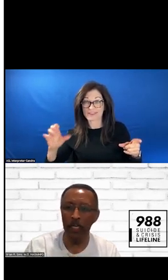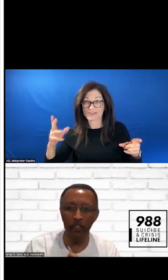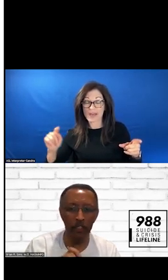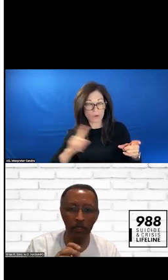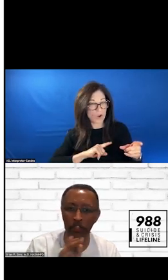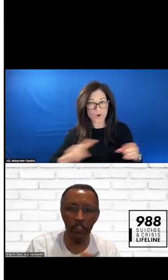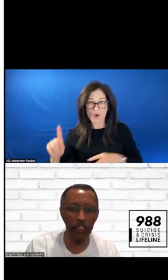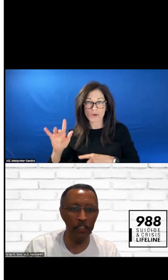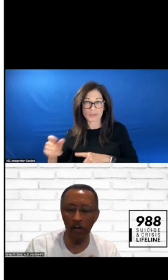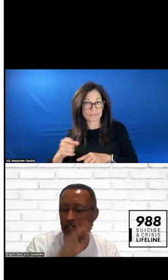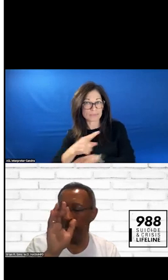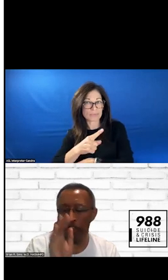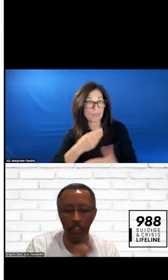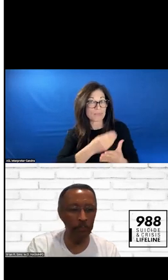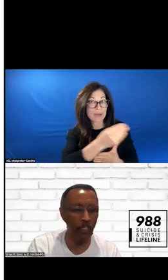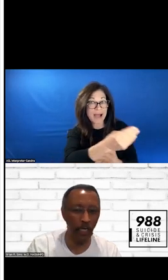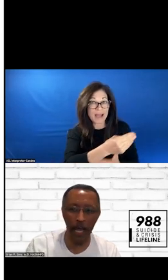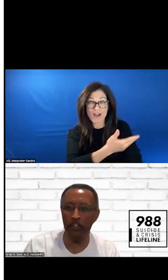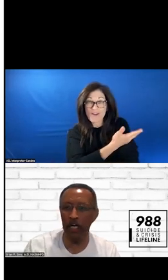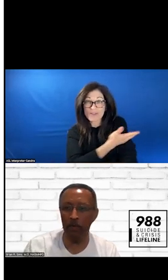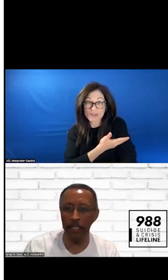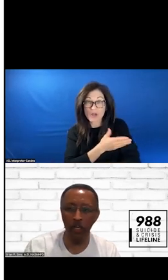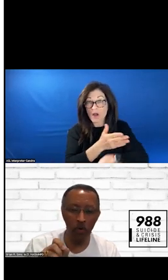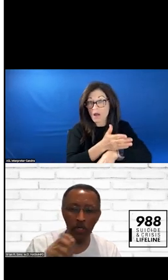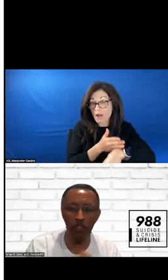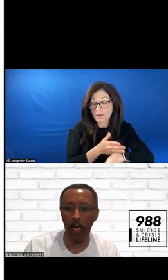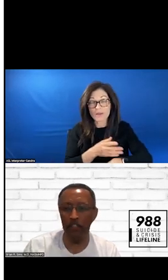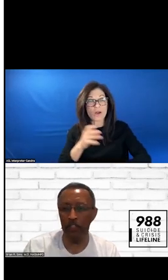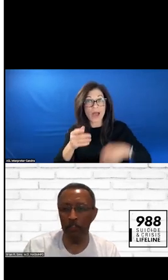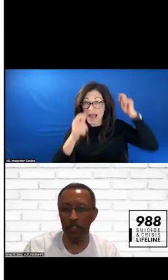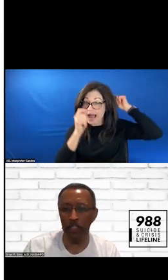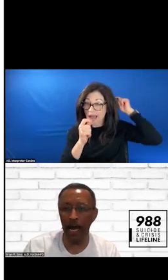YOU CAN GET LONG SLEEVE, SHORT SLEEVE, HATS OR VOLUNTEER FOR THE